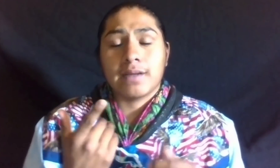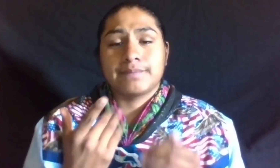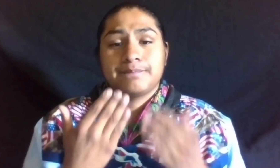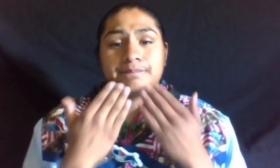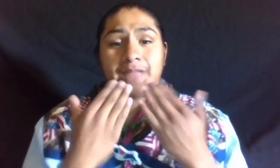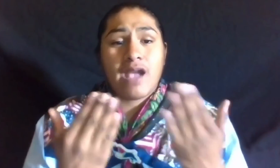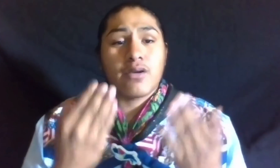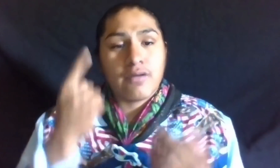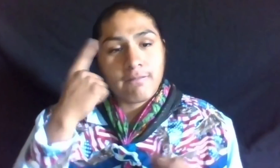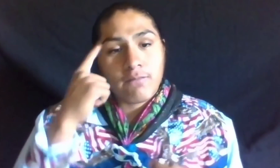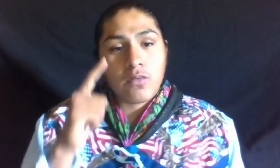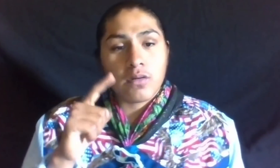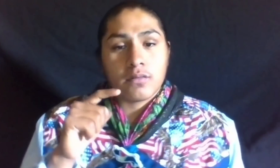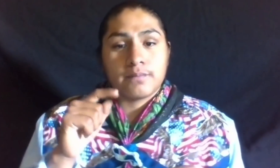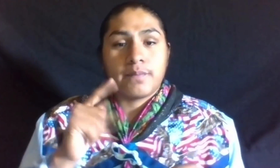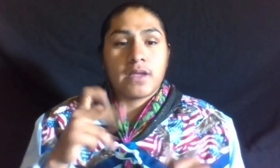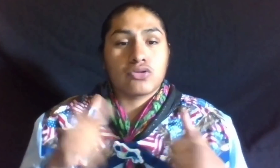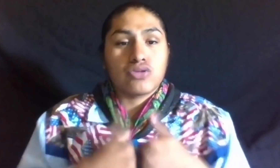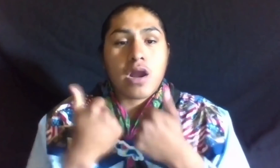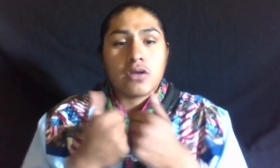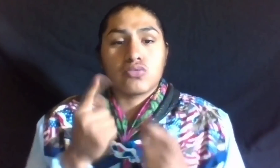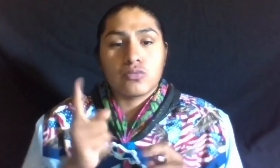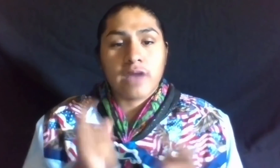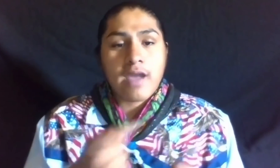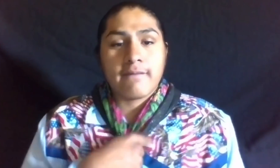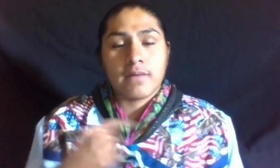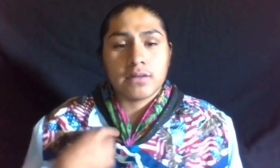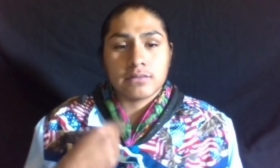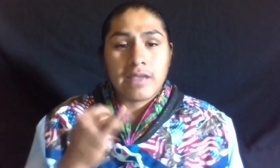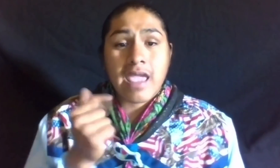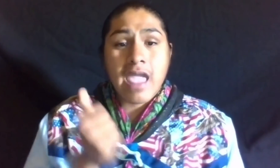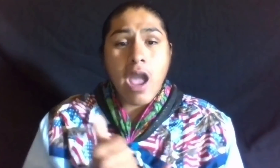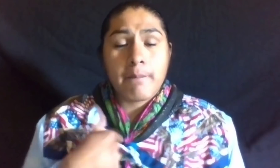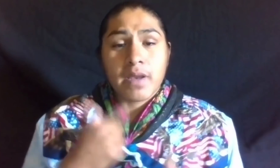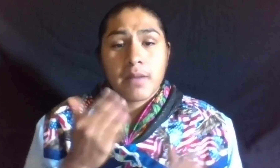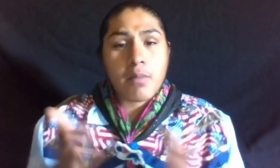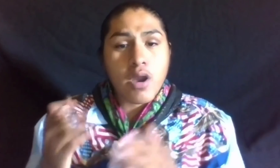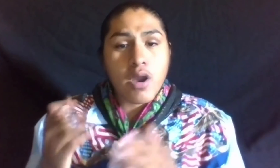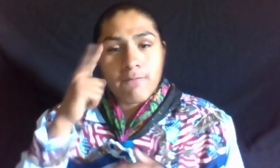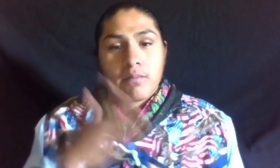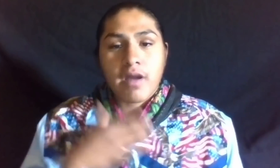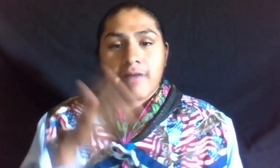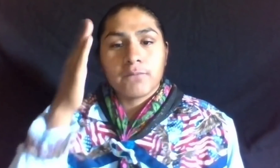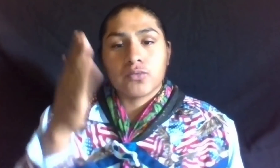TO MY TEACHERS AND STAFF, I WANT TO START OFF BY SAYING THANK YOU FOR THE CHALLENGES YOU GAVE US.